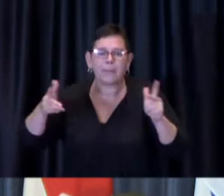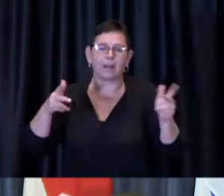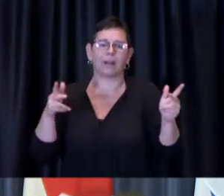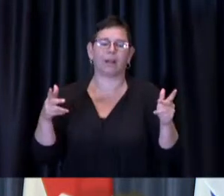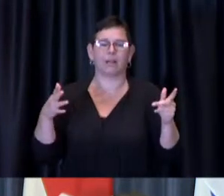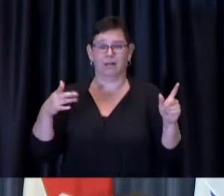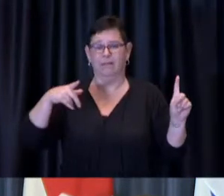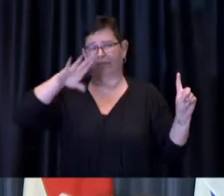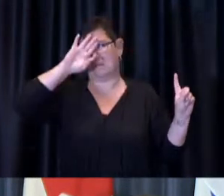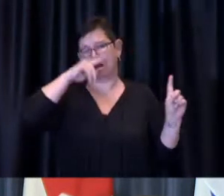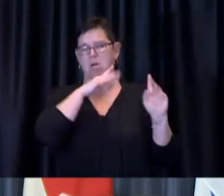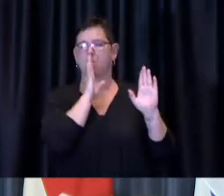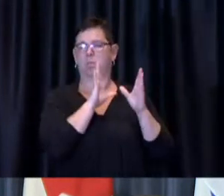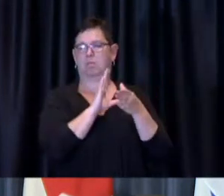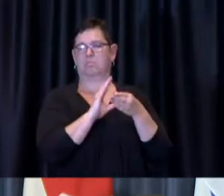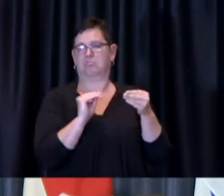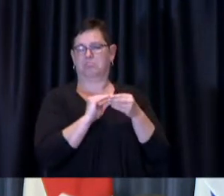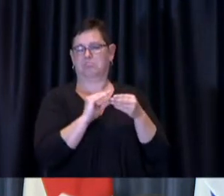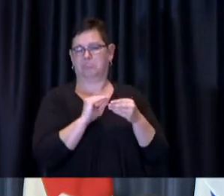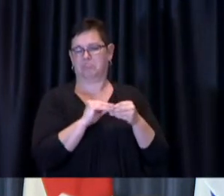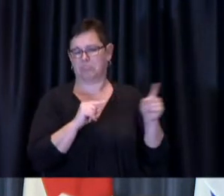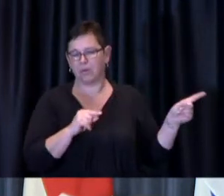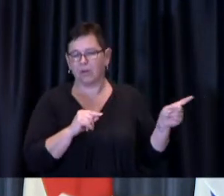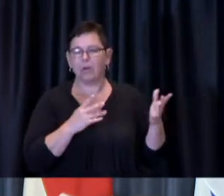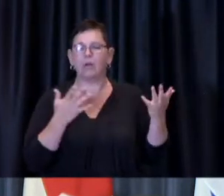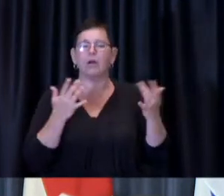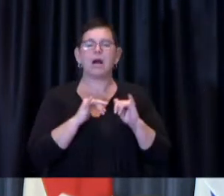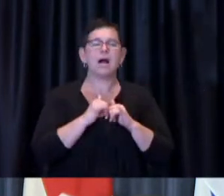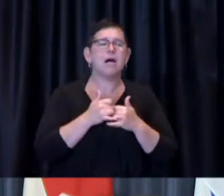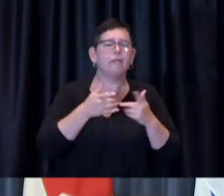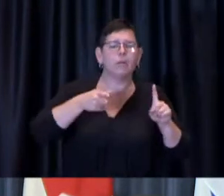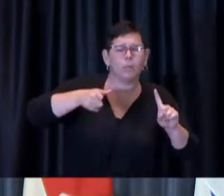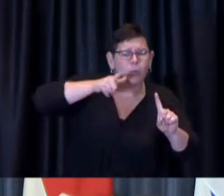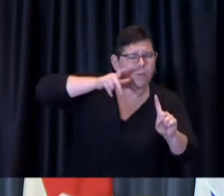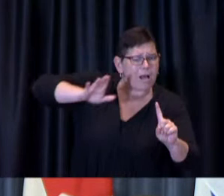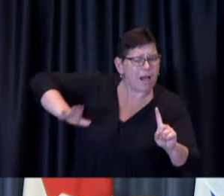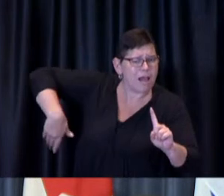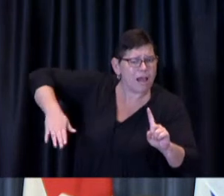increase access to those who have yet to get their first or their second shots.